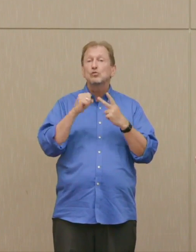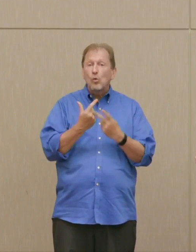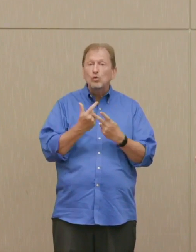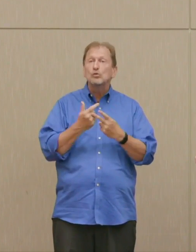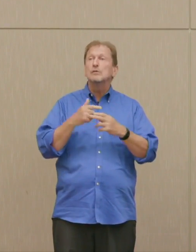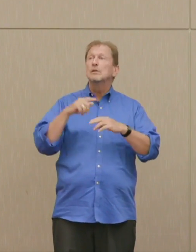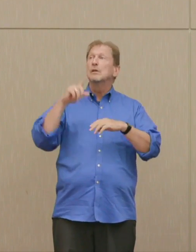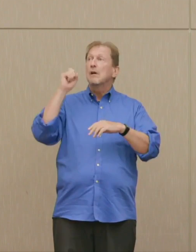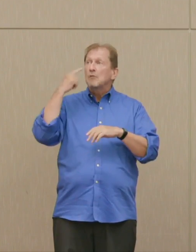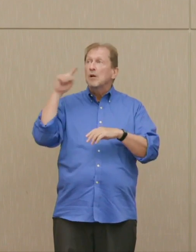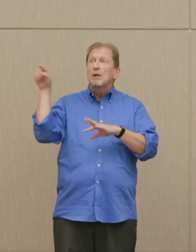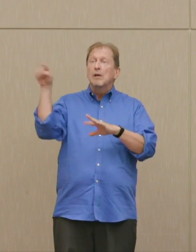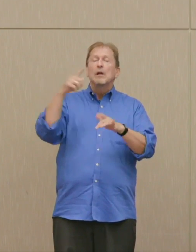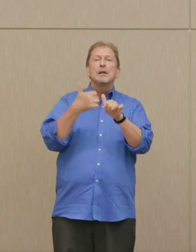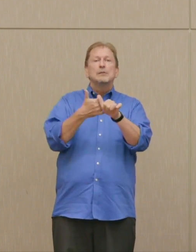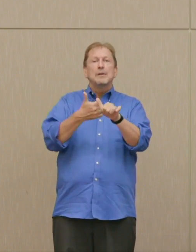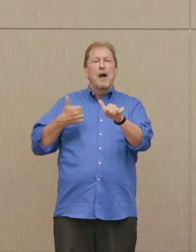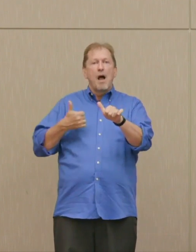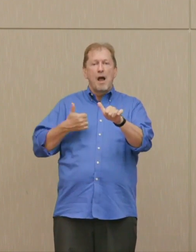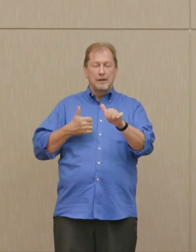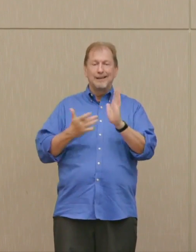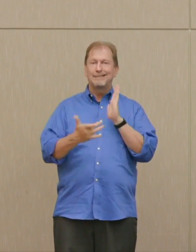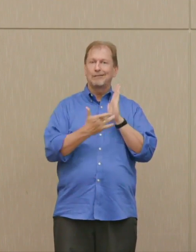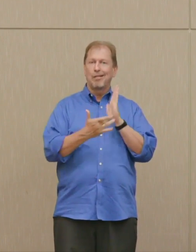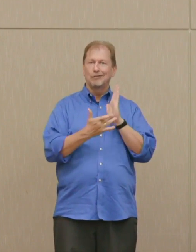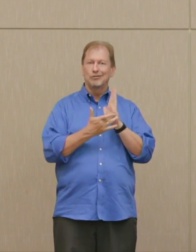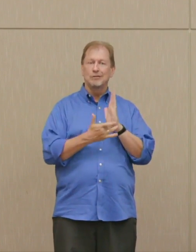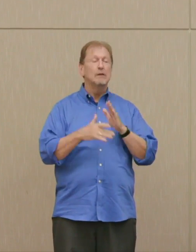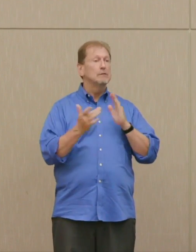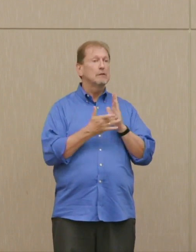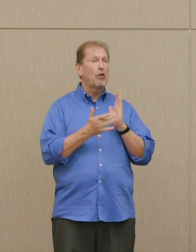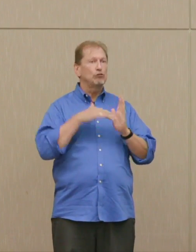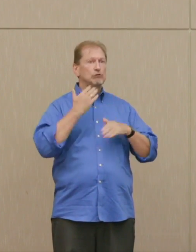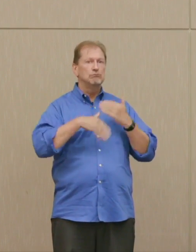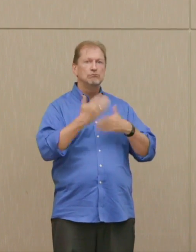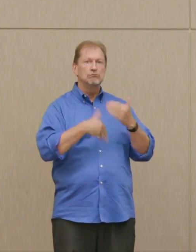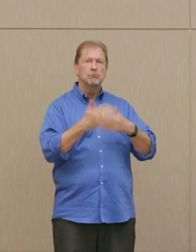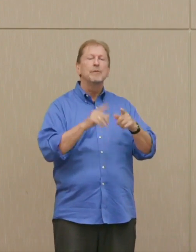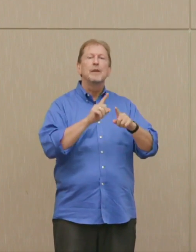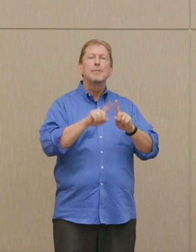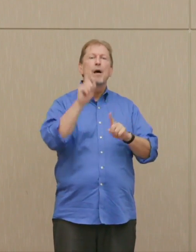behind progress in technology, which swept ahead.